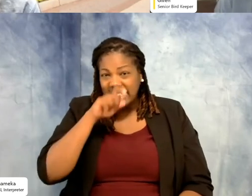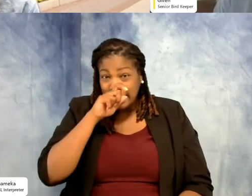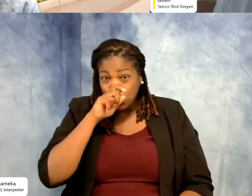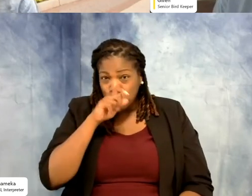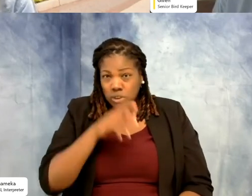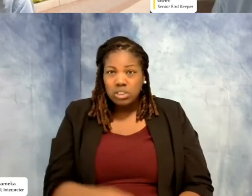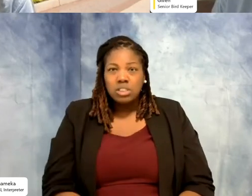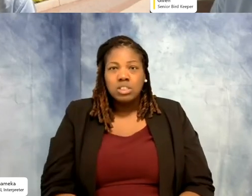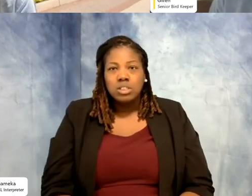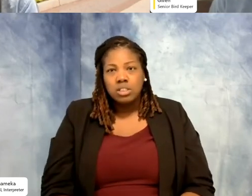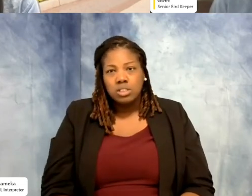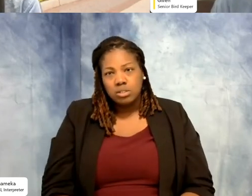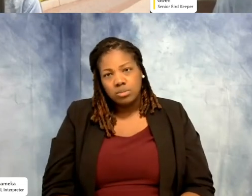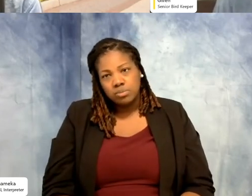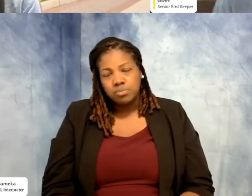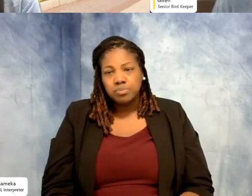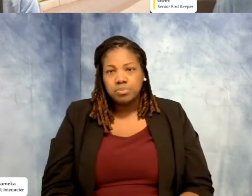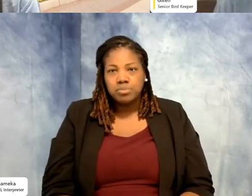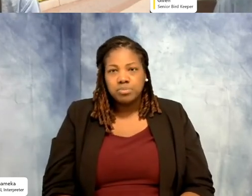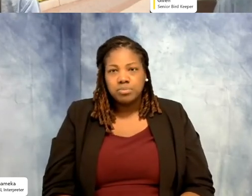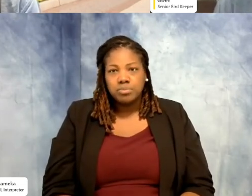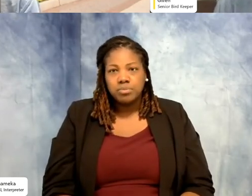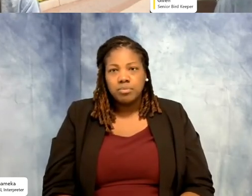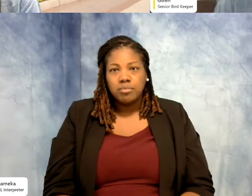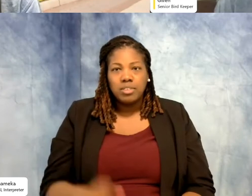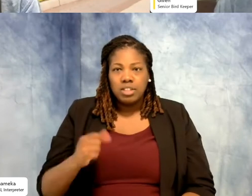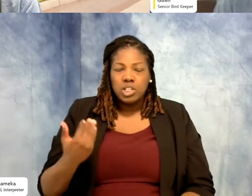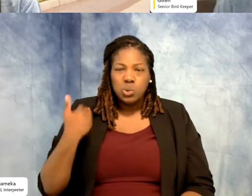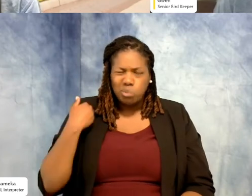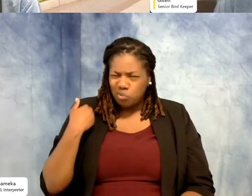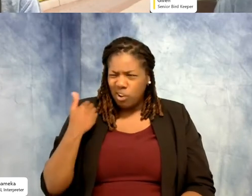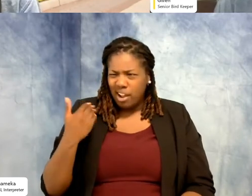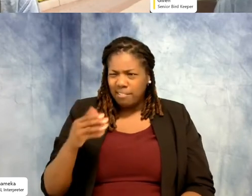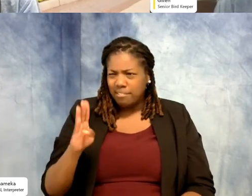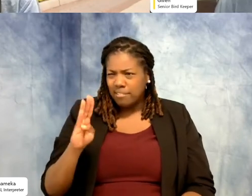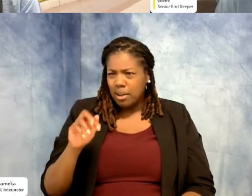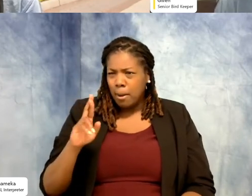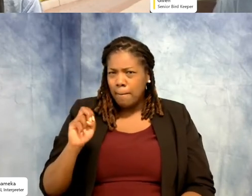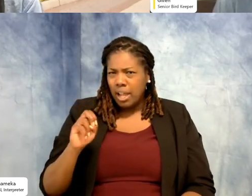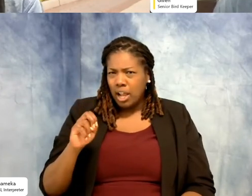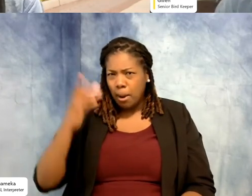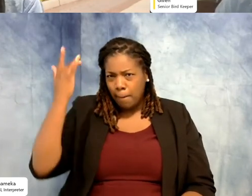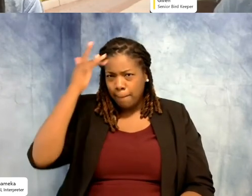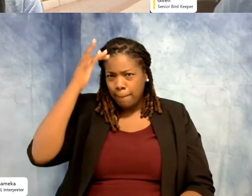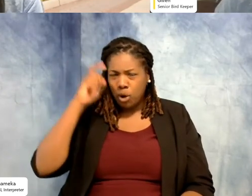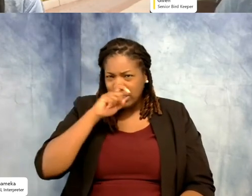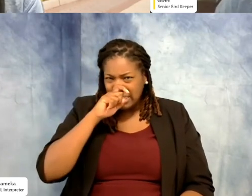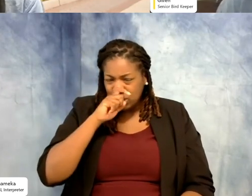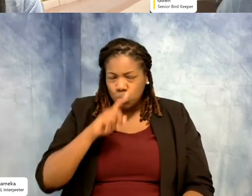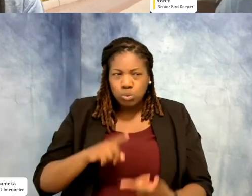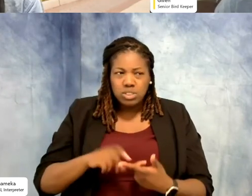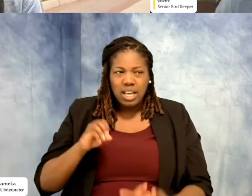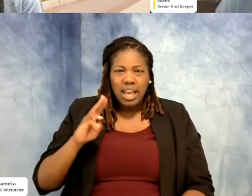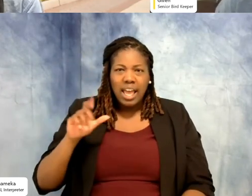Gwen: Yes we did have a pair of bald eagles. We had a row of owls. So that was early in my career